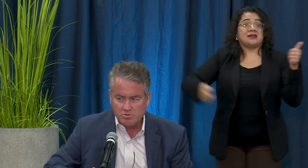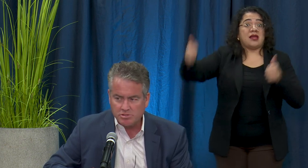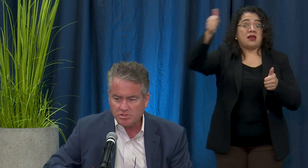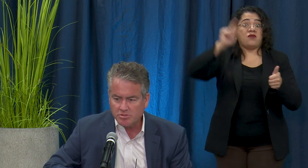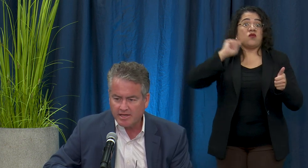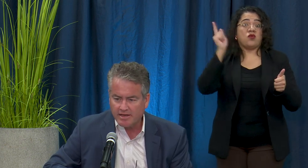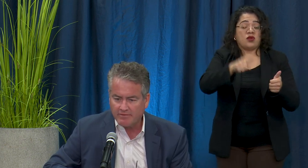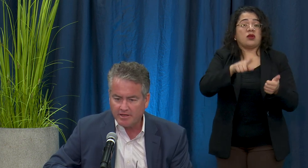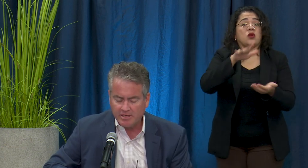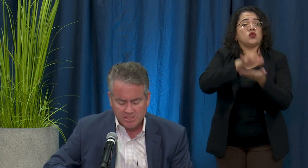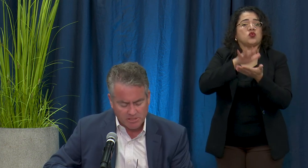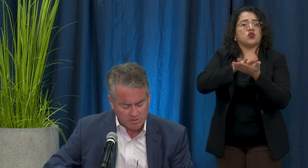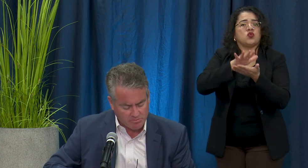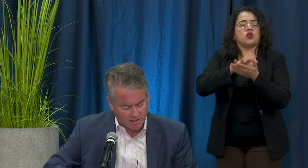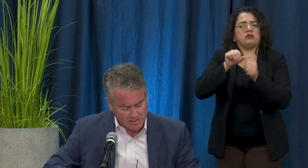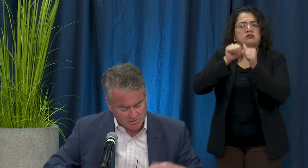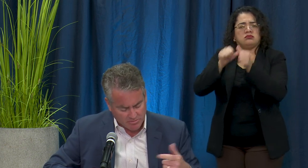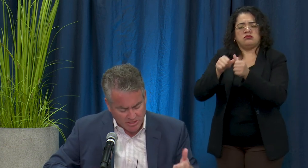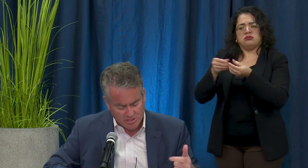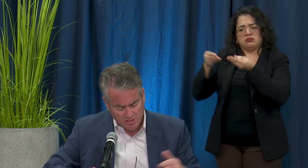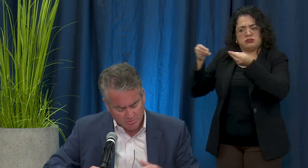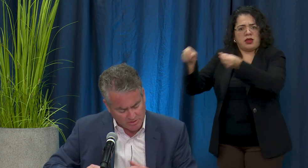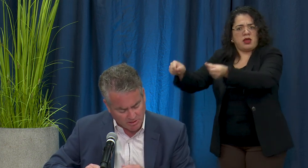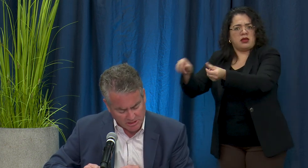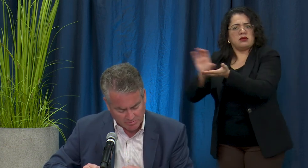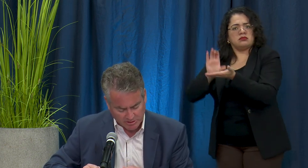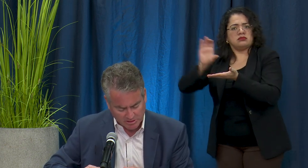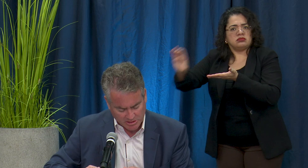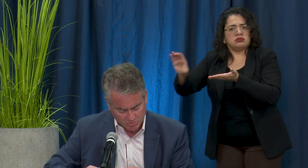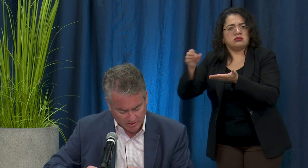schools do have some continued responsibilities as well.